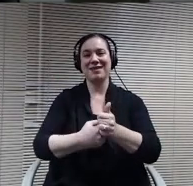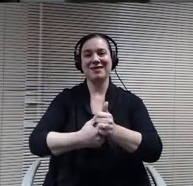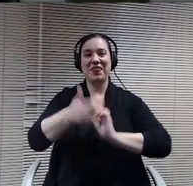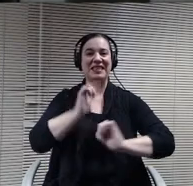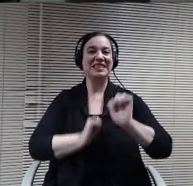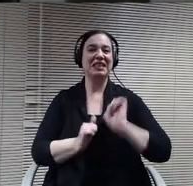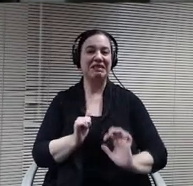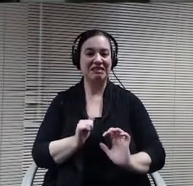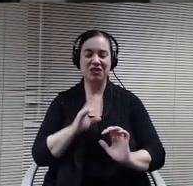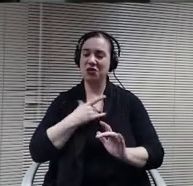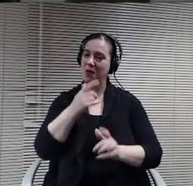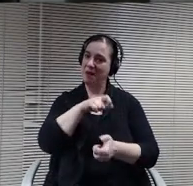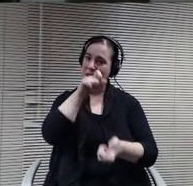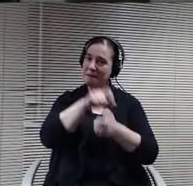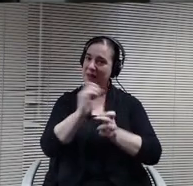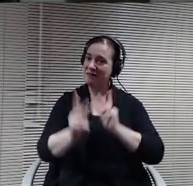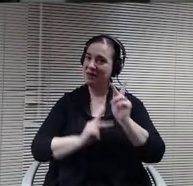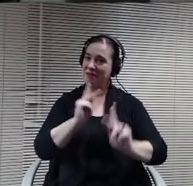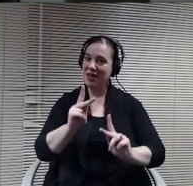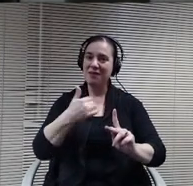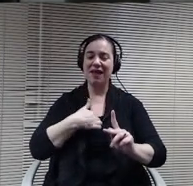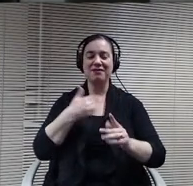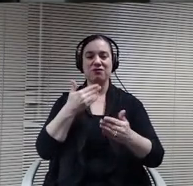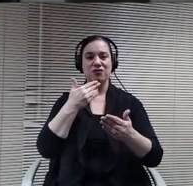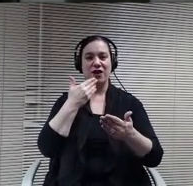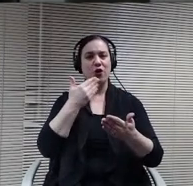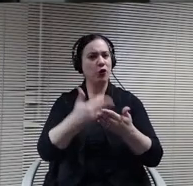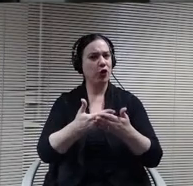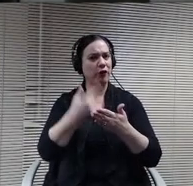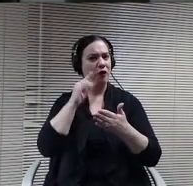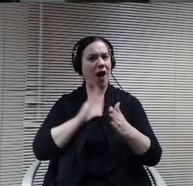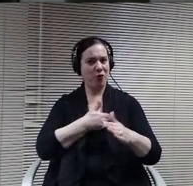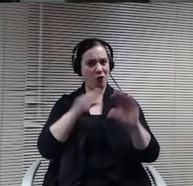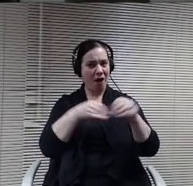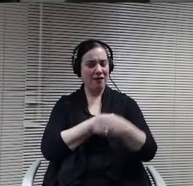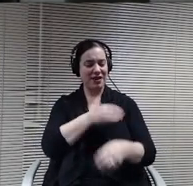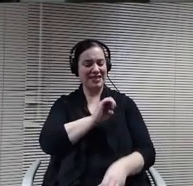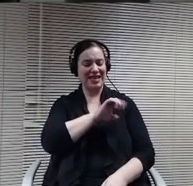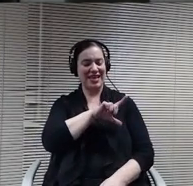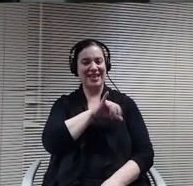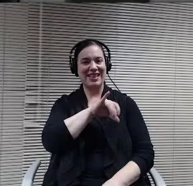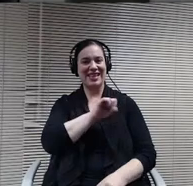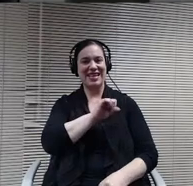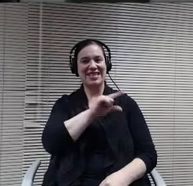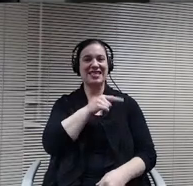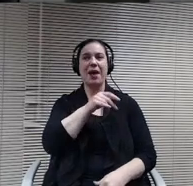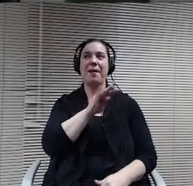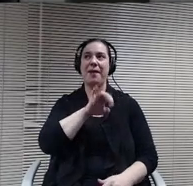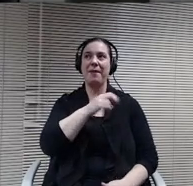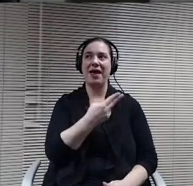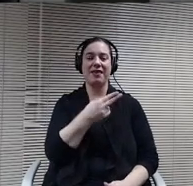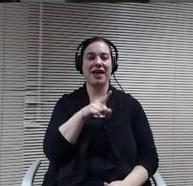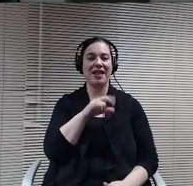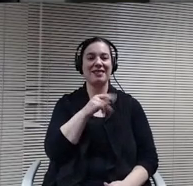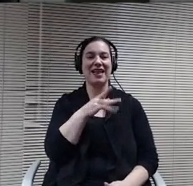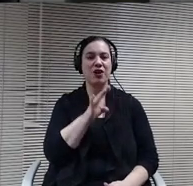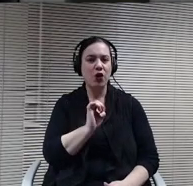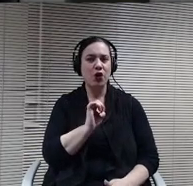particular in our office this year have put forth incredible efforts. Elizabeth Little Airhead Office assistant is done. Remarkable work. She does it with such class and Grayson